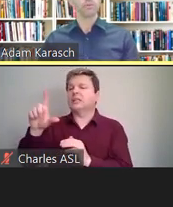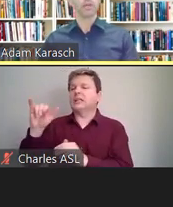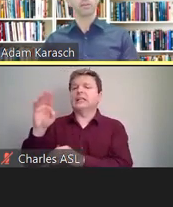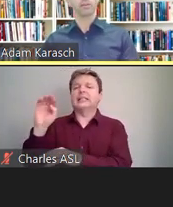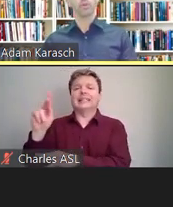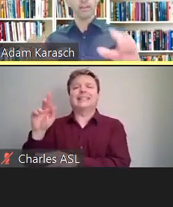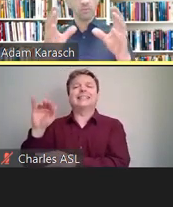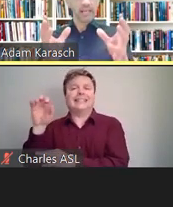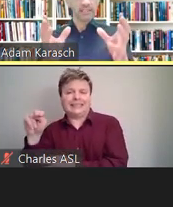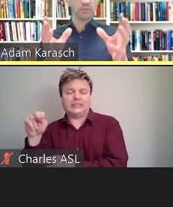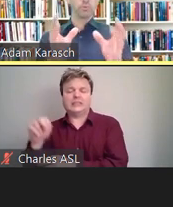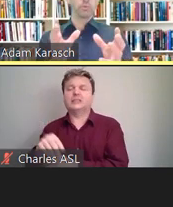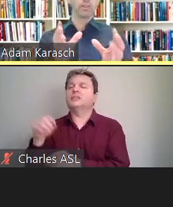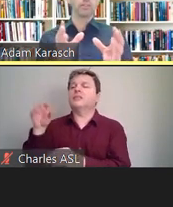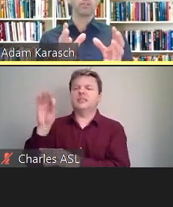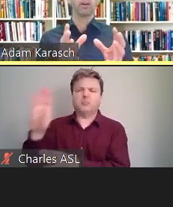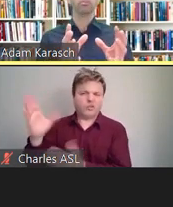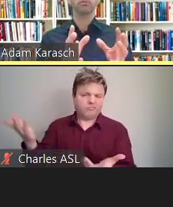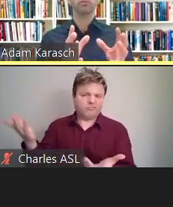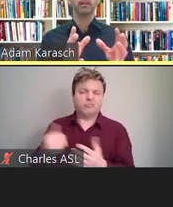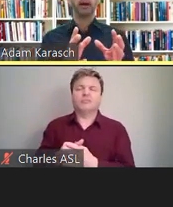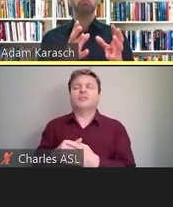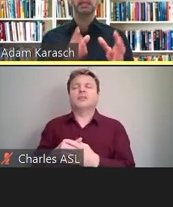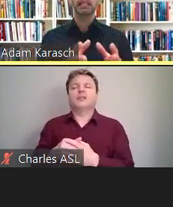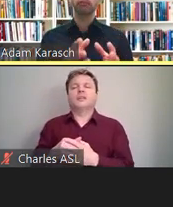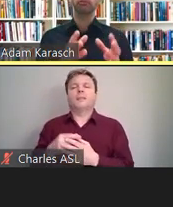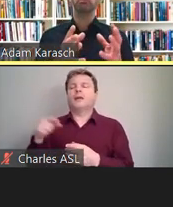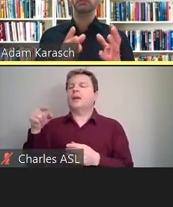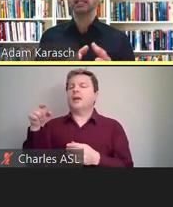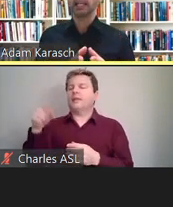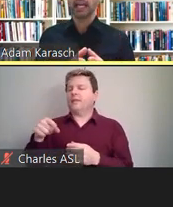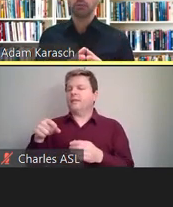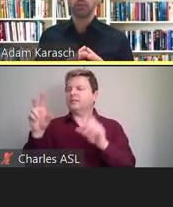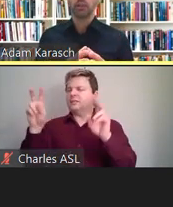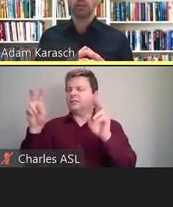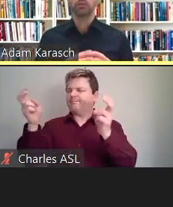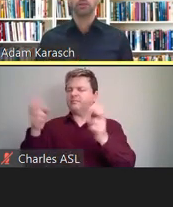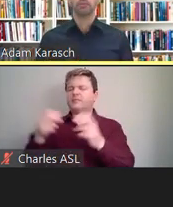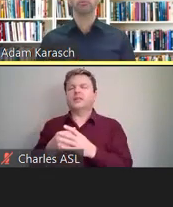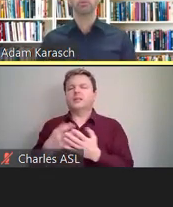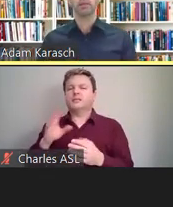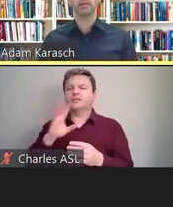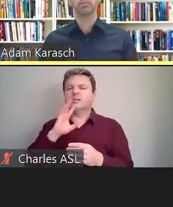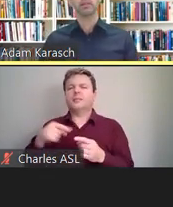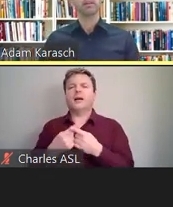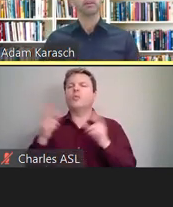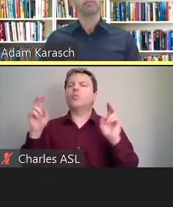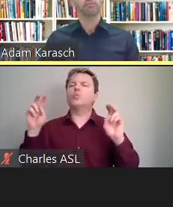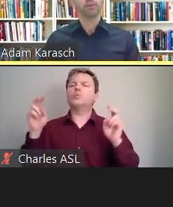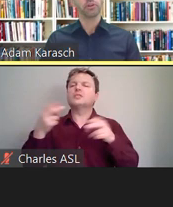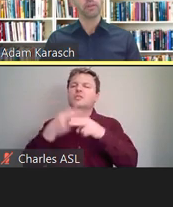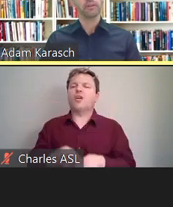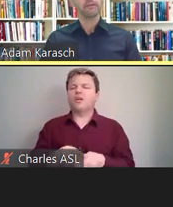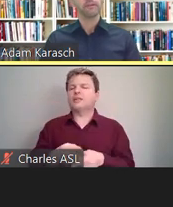And within this basket, we wanted to talk briefly about meaning-for-meaning captioning, which some of you might be familiar with.